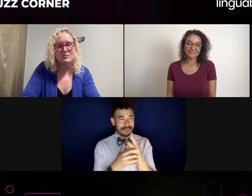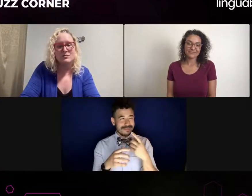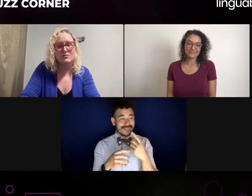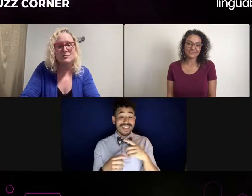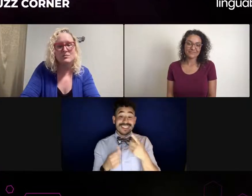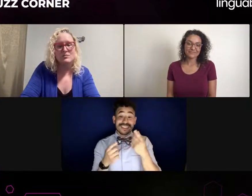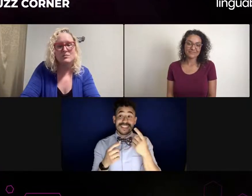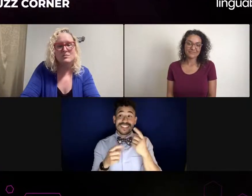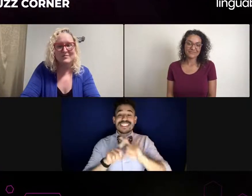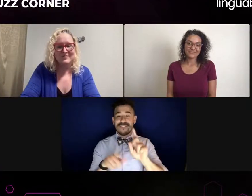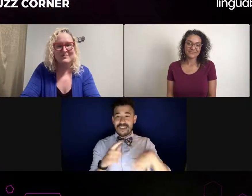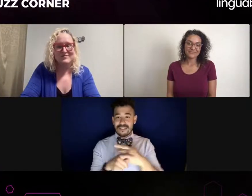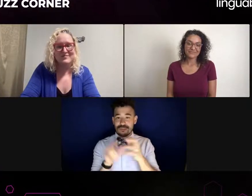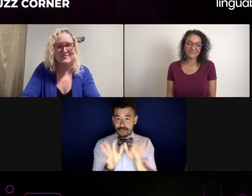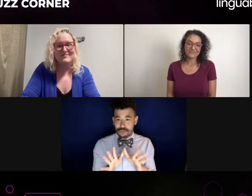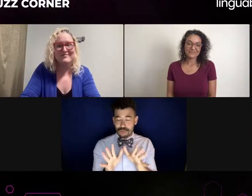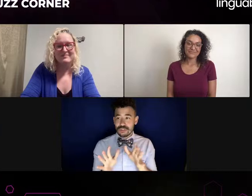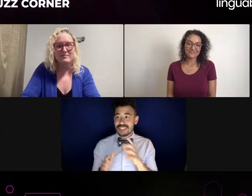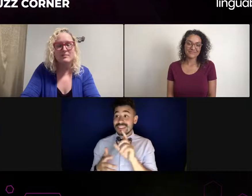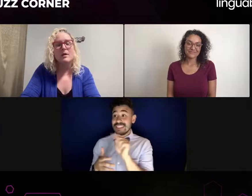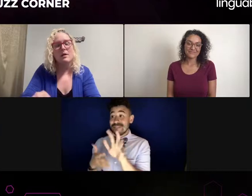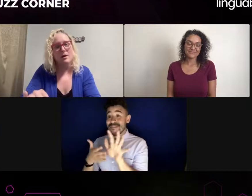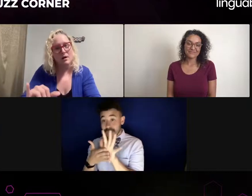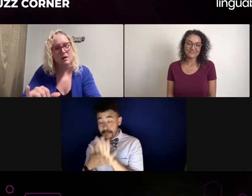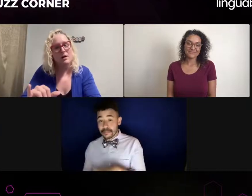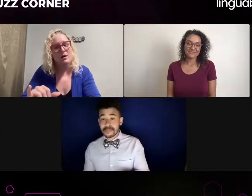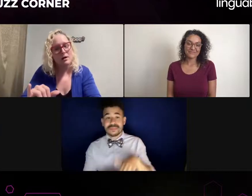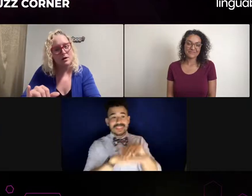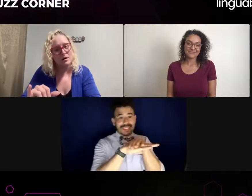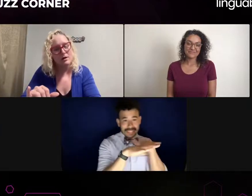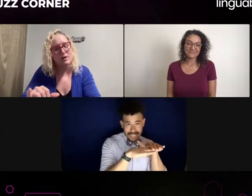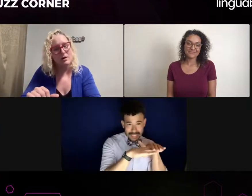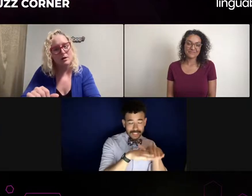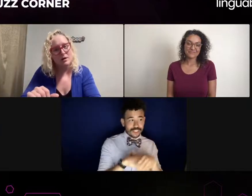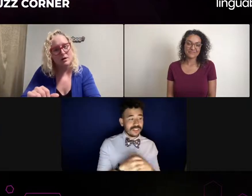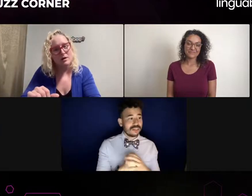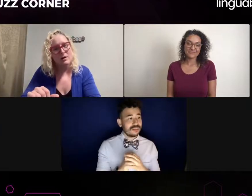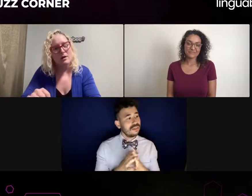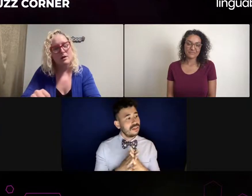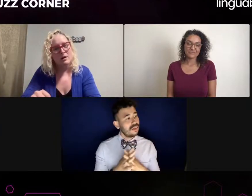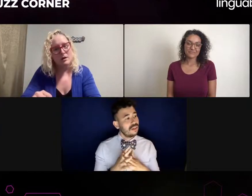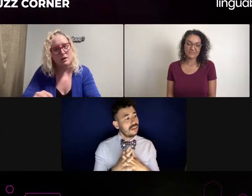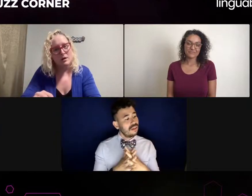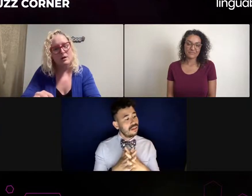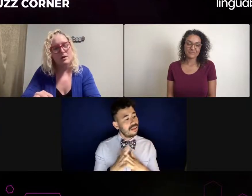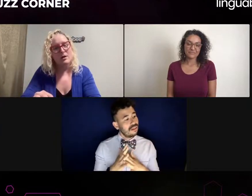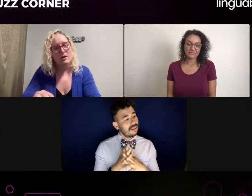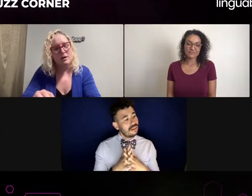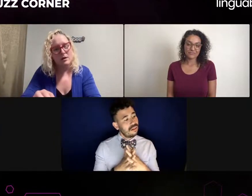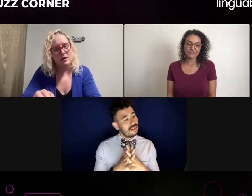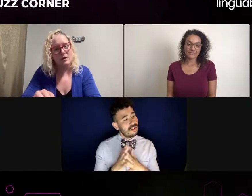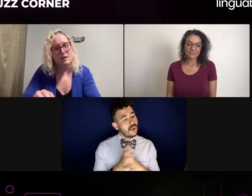Watching TVs and movies, you know. The stage is just as impressive. I still have a lot of respect for